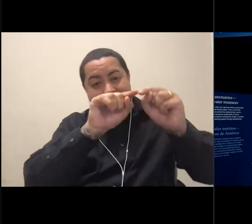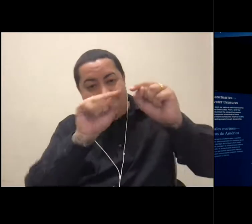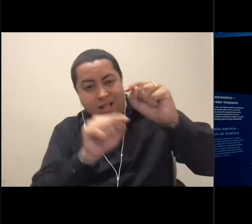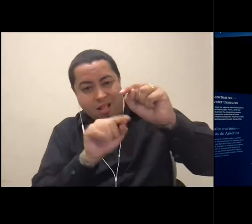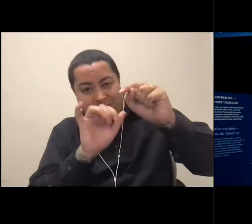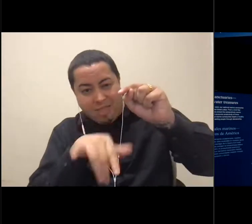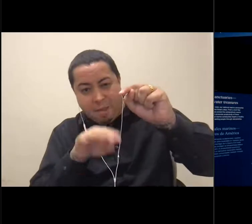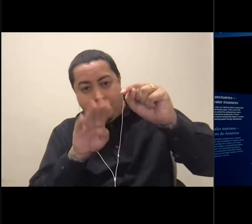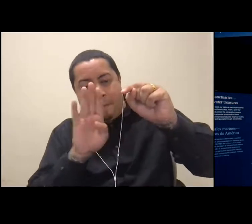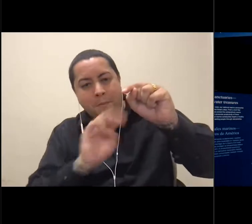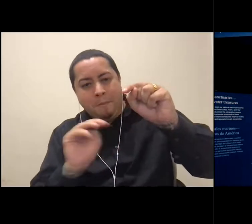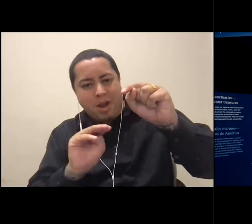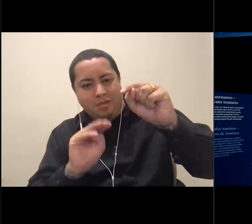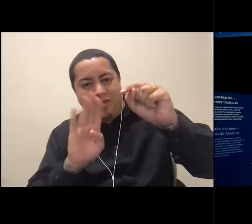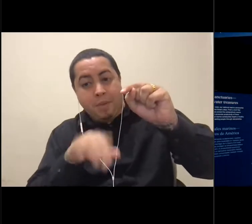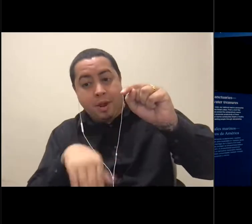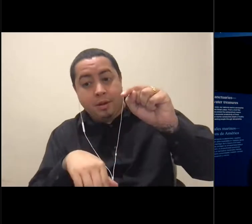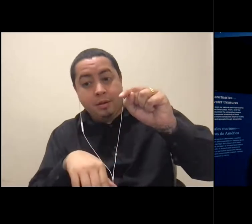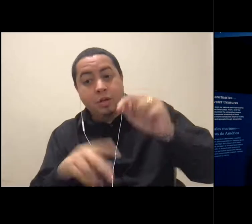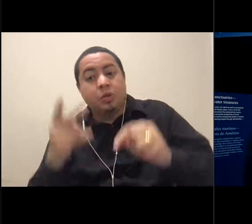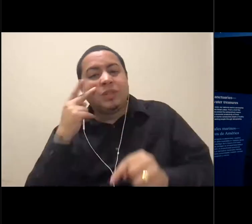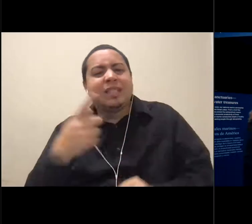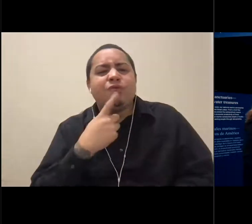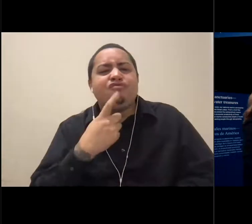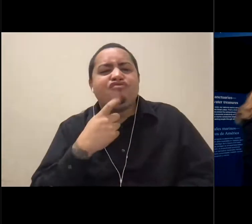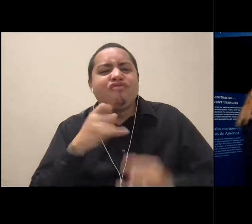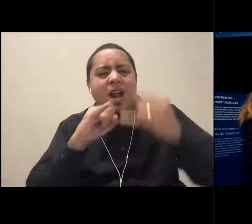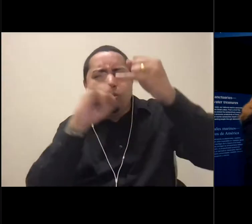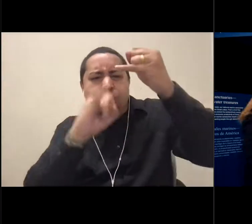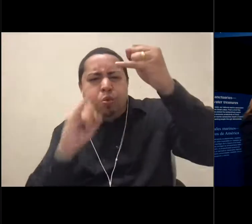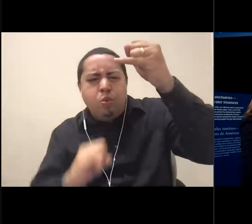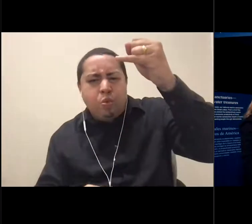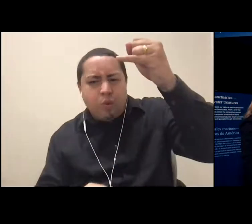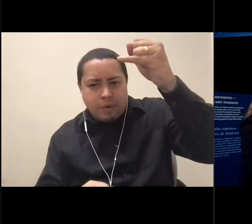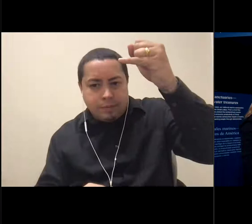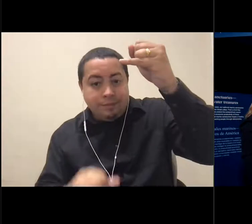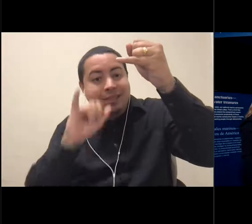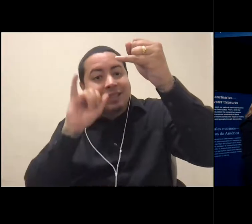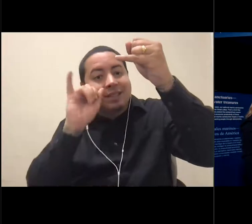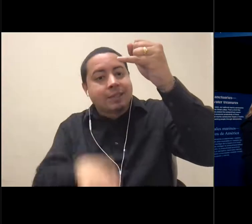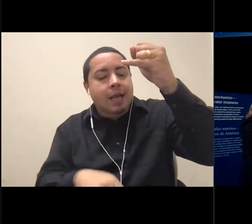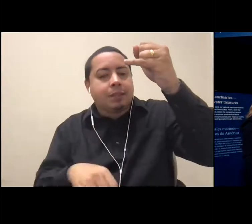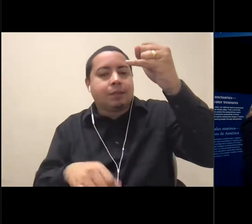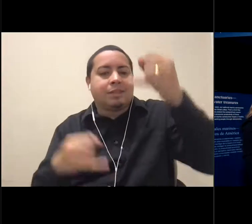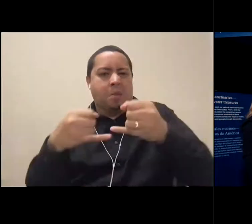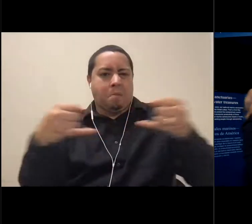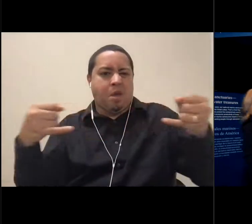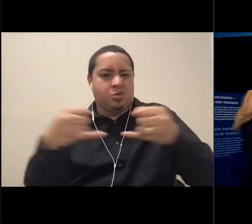Now, if you look at this red line in the ocean, that's the boundary for Monterey Bay National Marine Sanctuary.